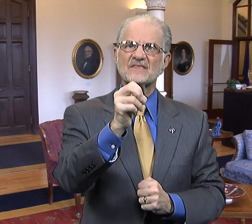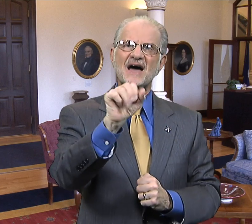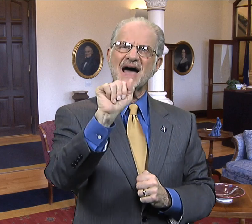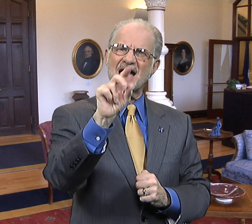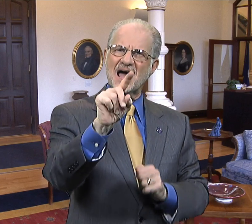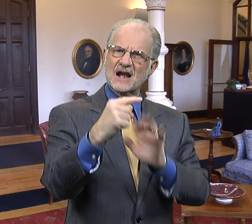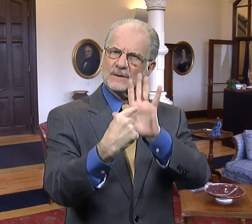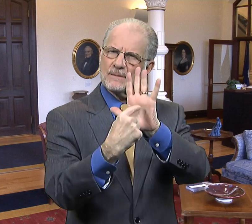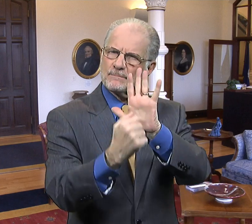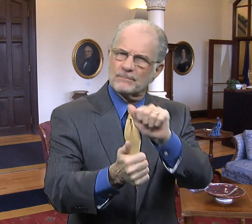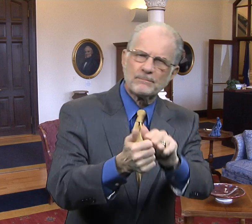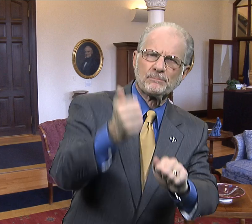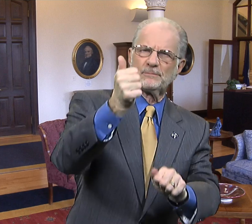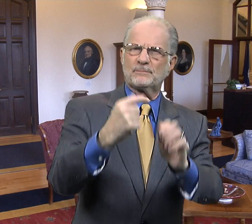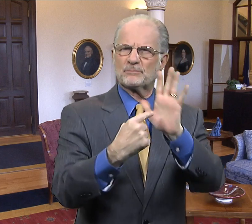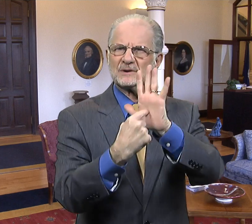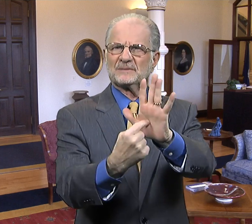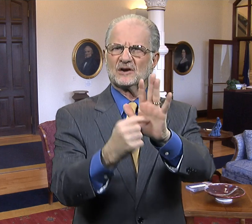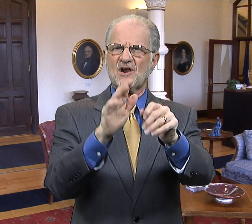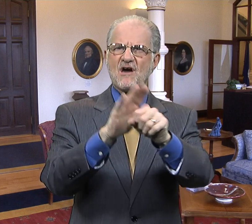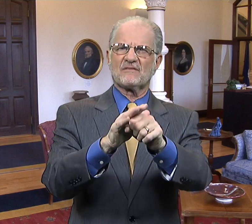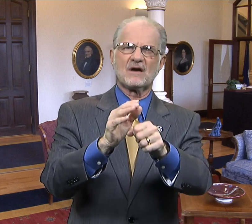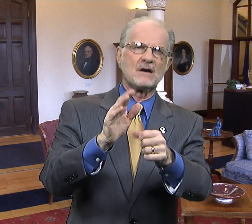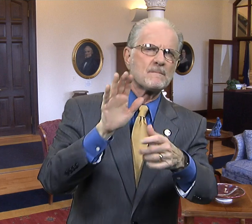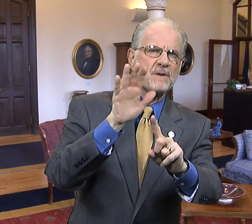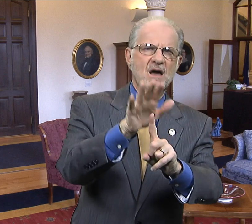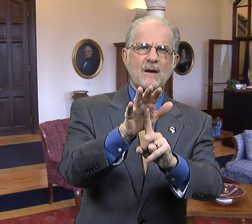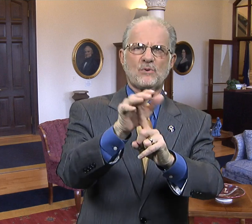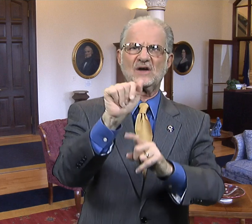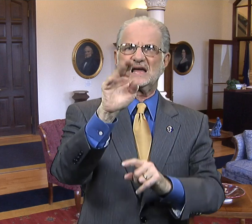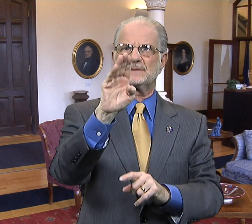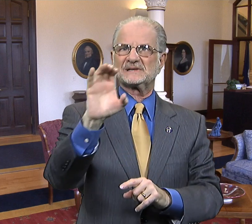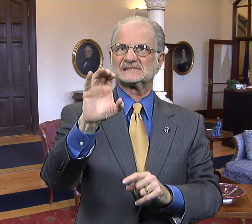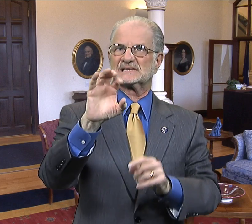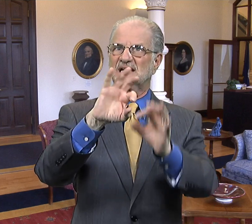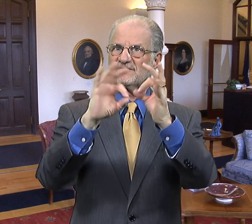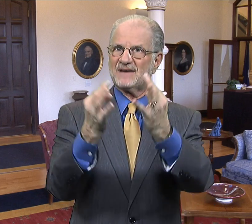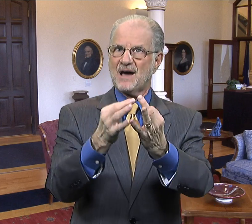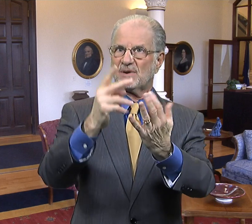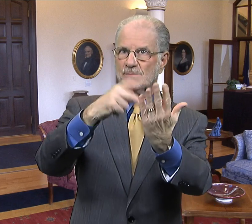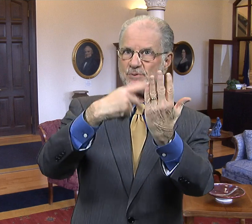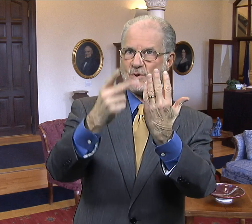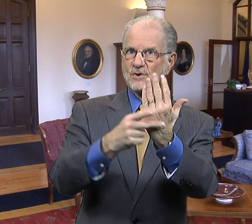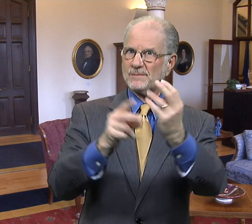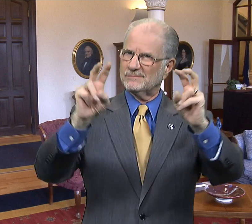The ad premiered on the popular ABC Family program,